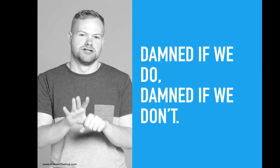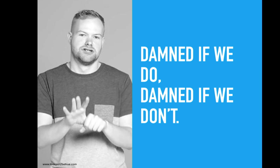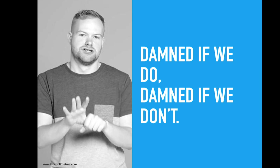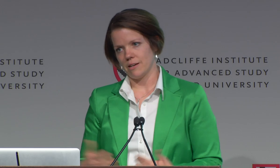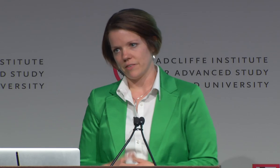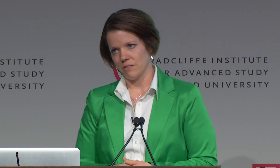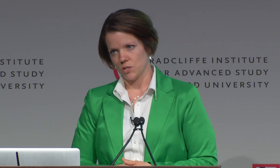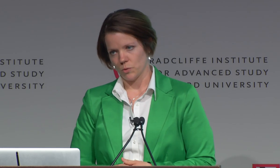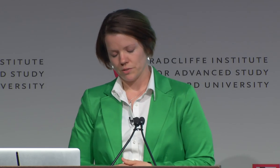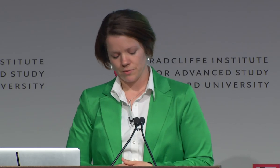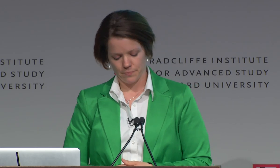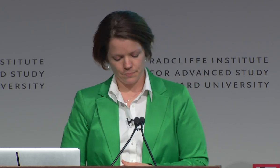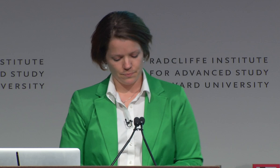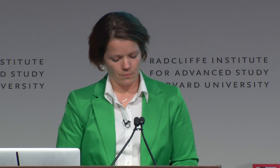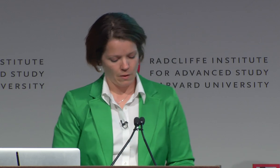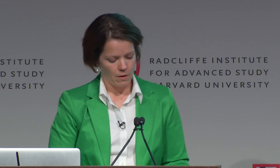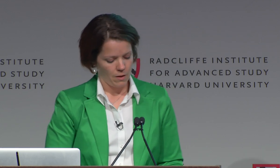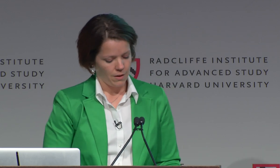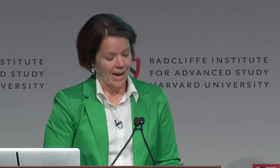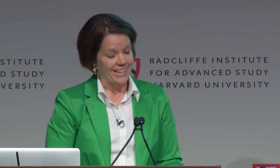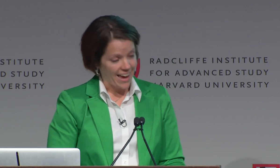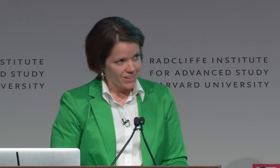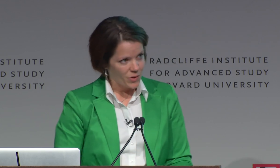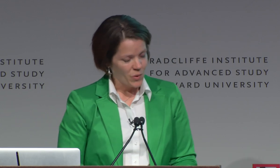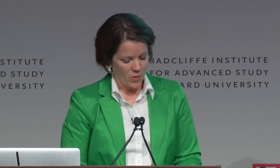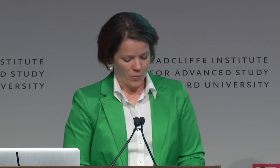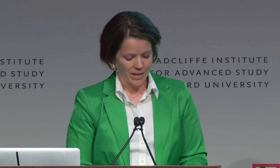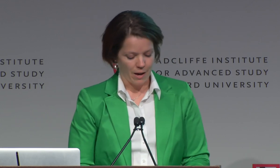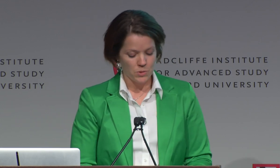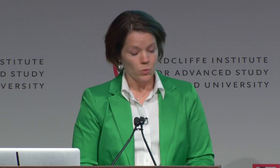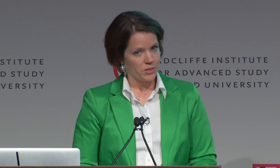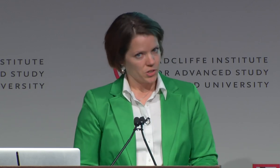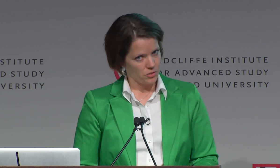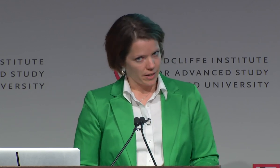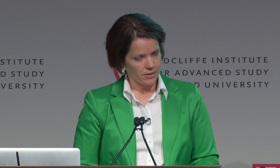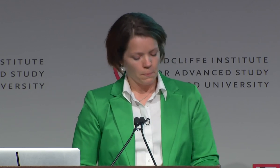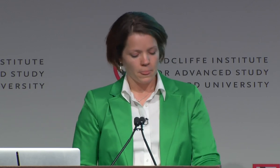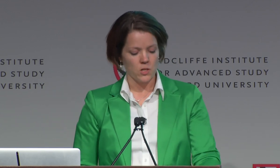to non-deaf individuals. And yet, when it comes to one's career,